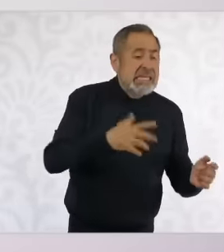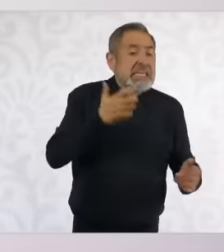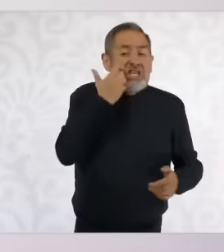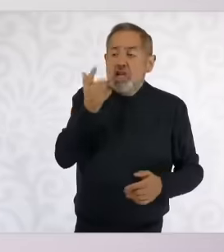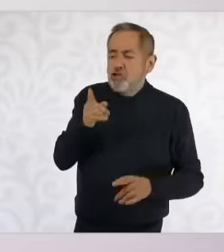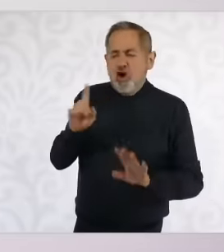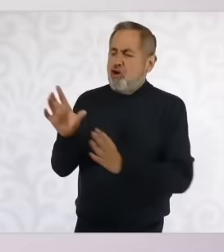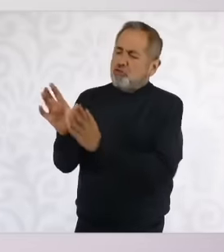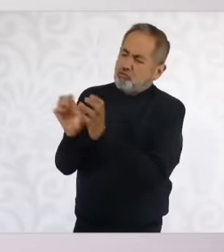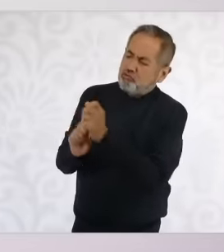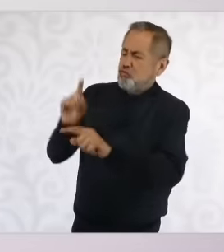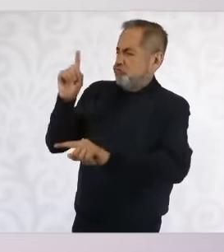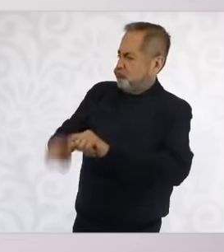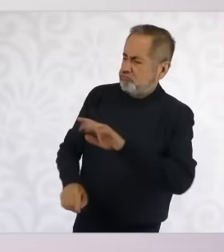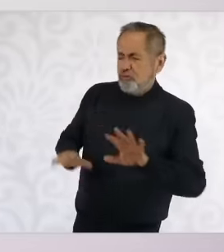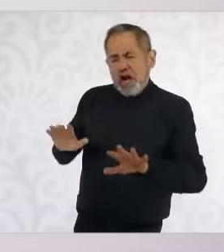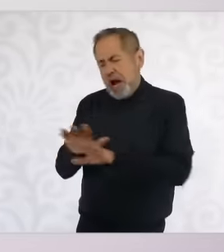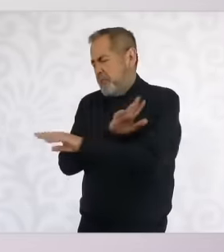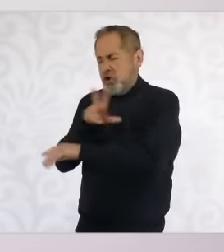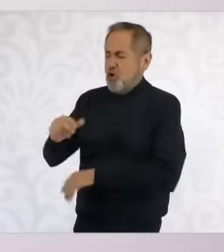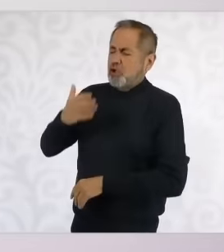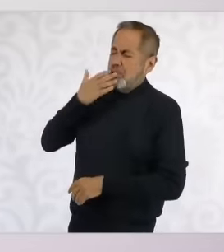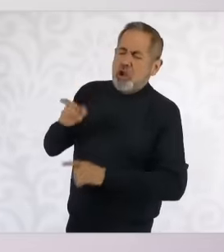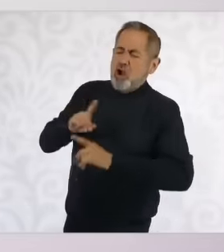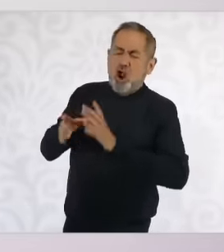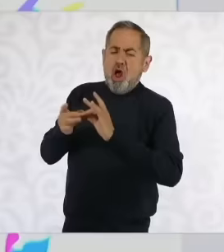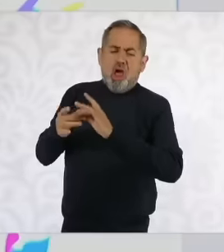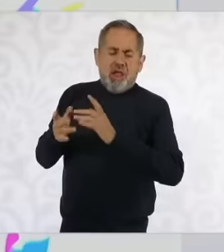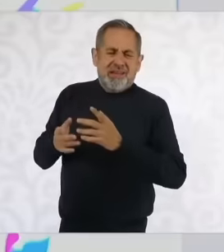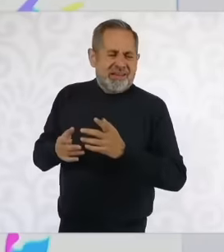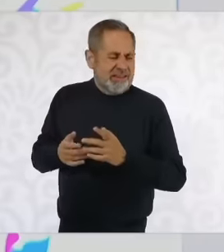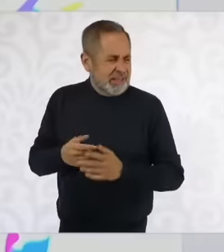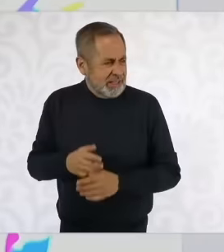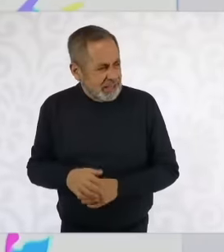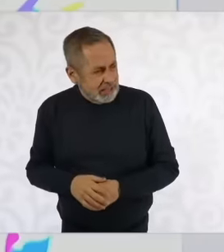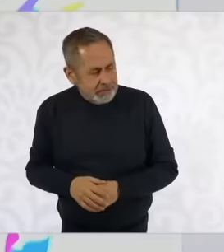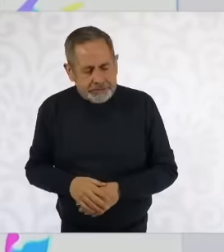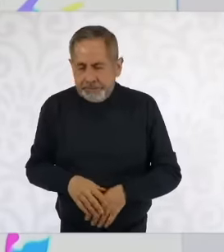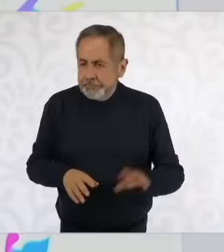constitutional reform Well let's see what the